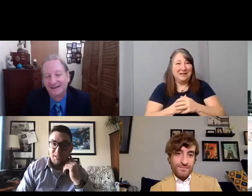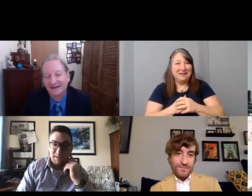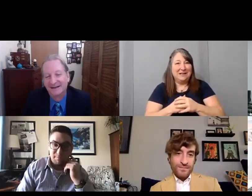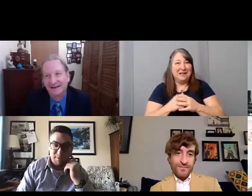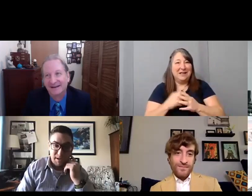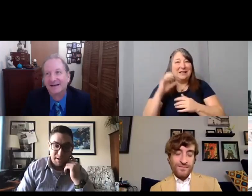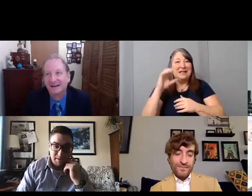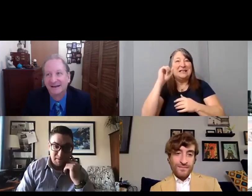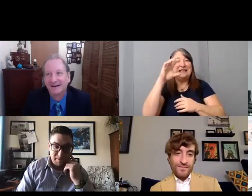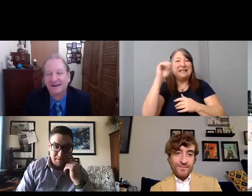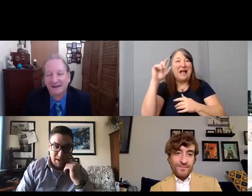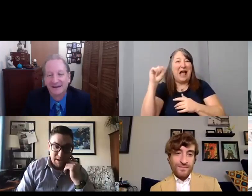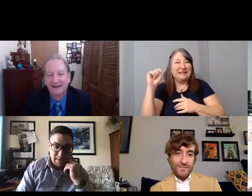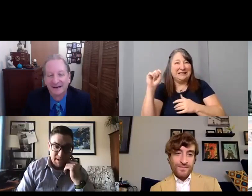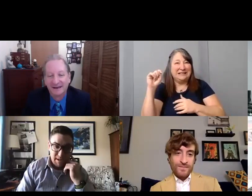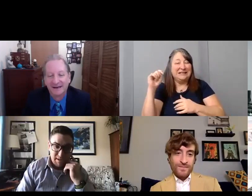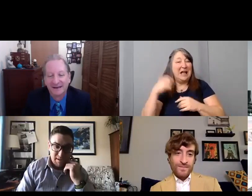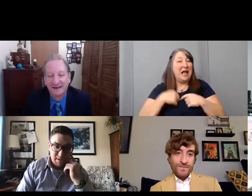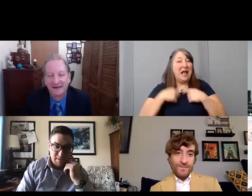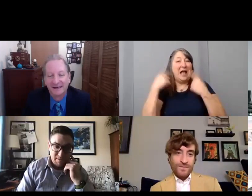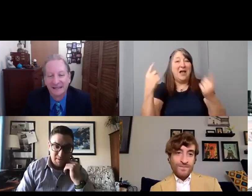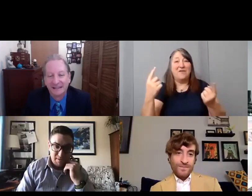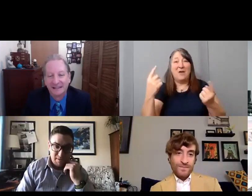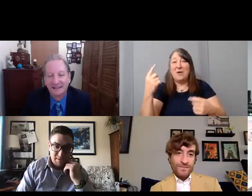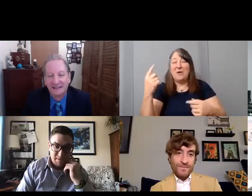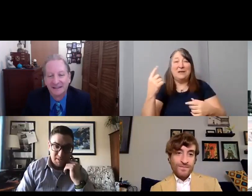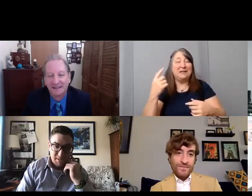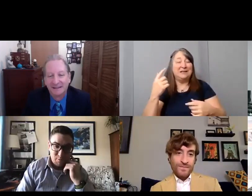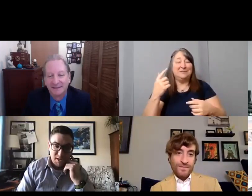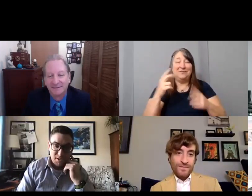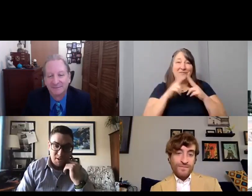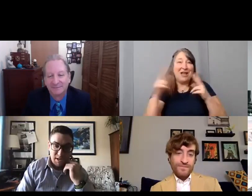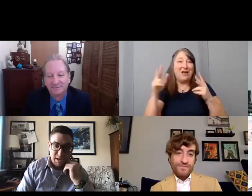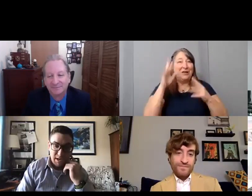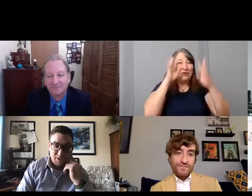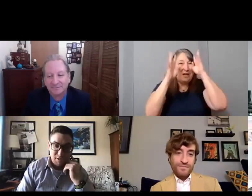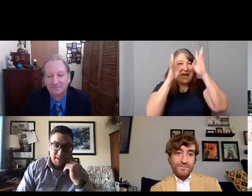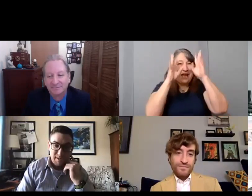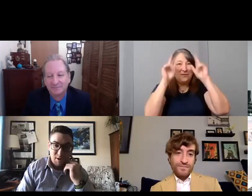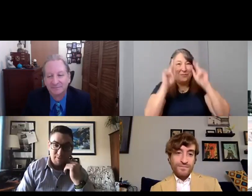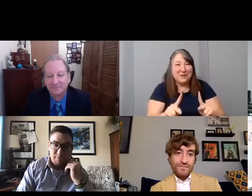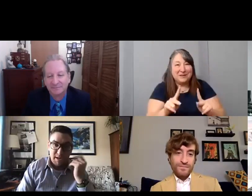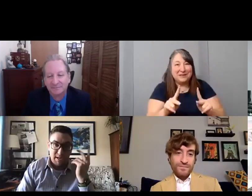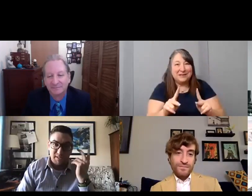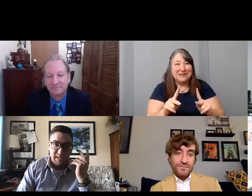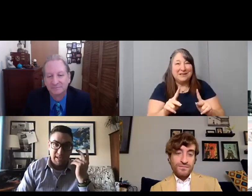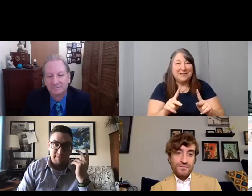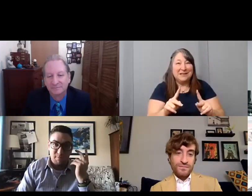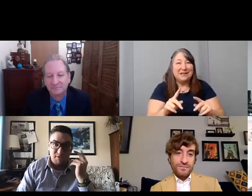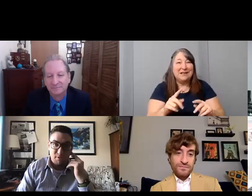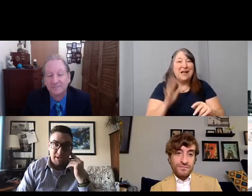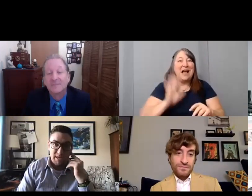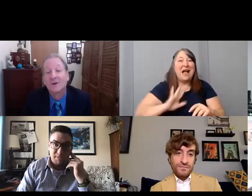but I think just originally, I used to be known for making ski films for ESPN